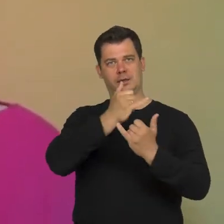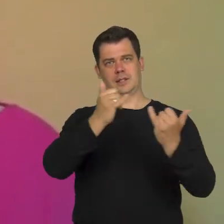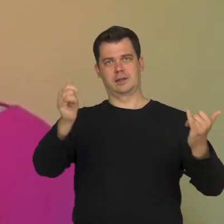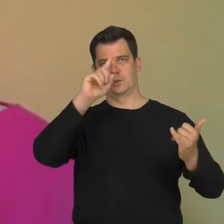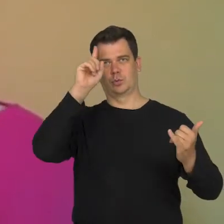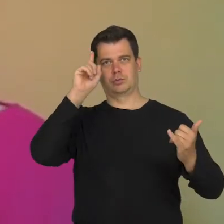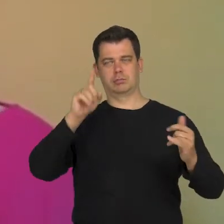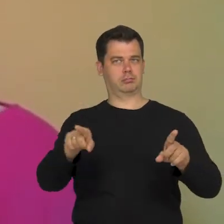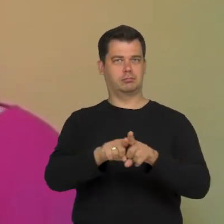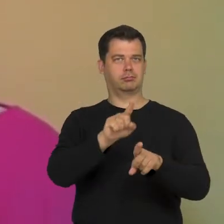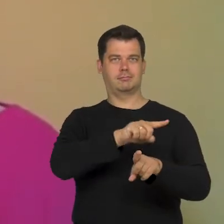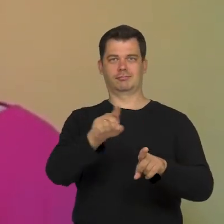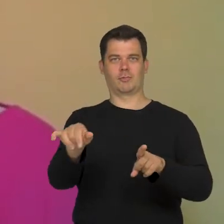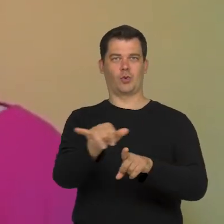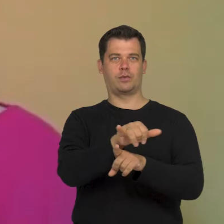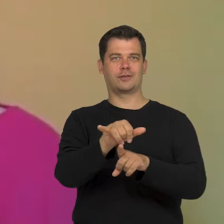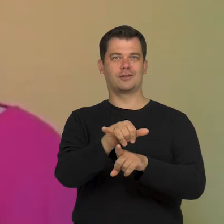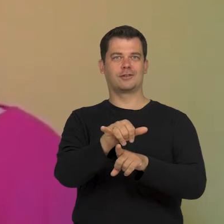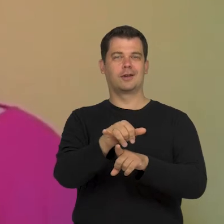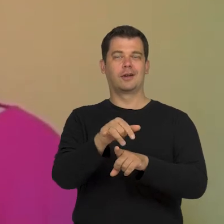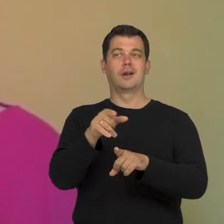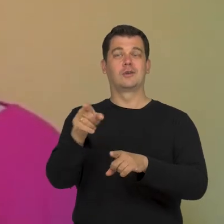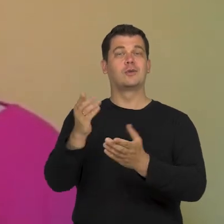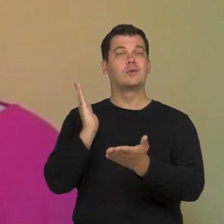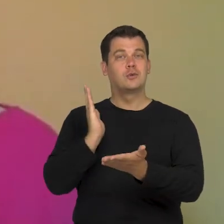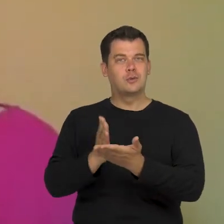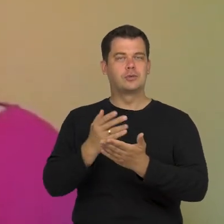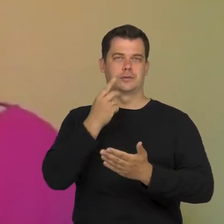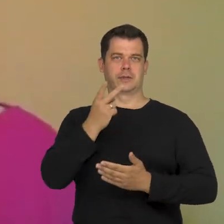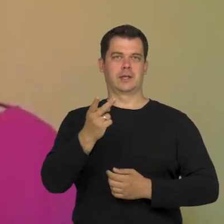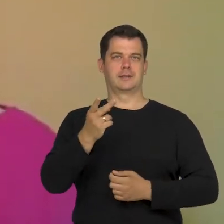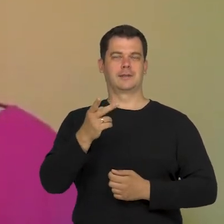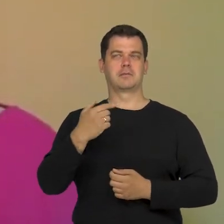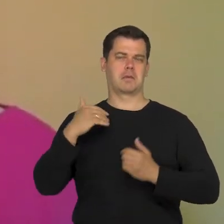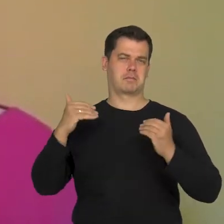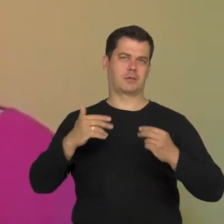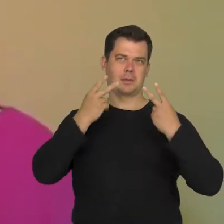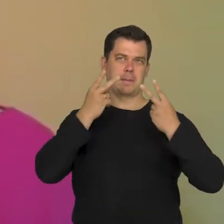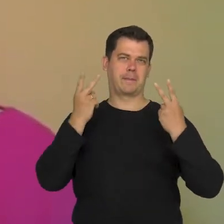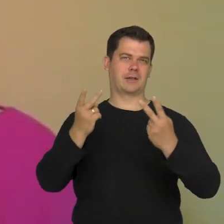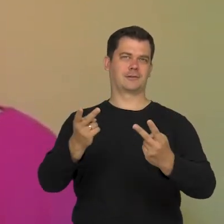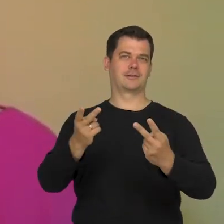This allows us to look in a non-binary way